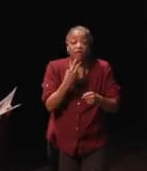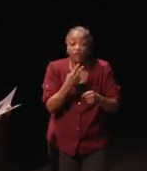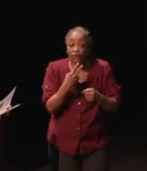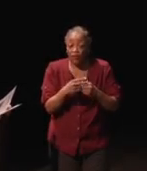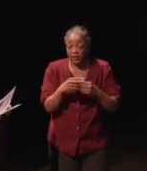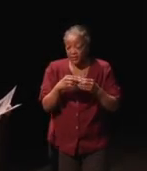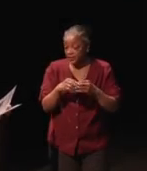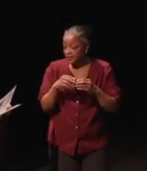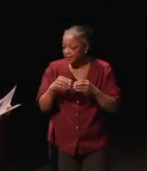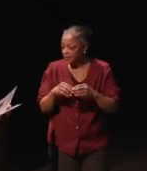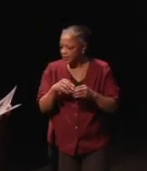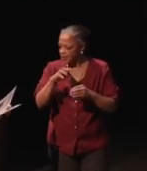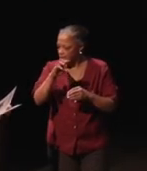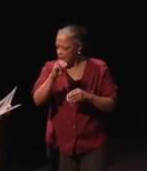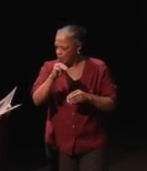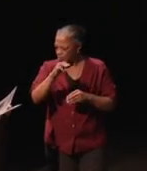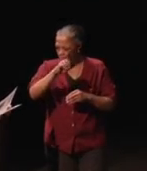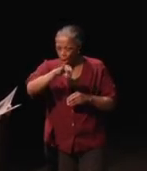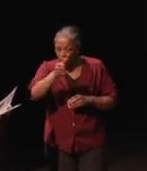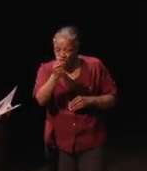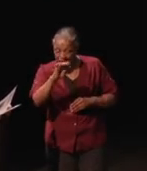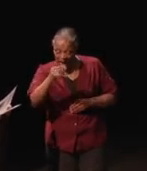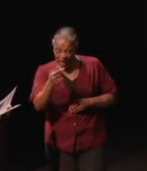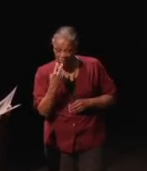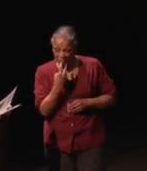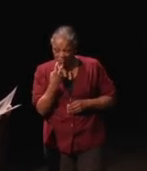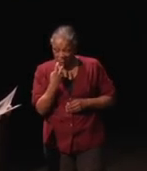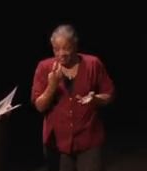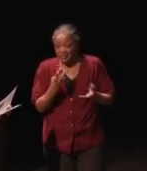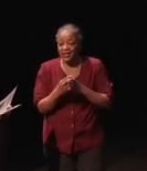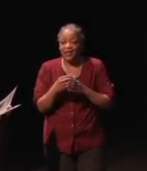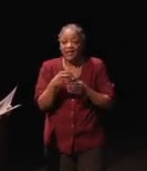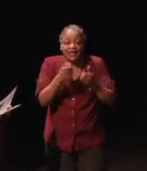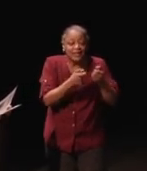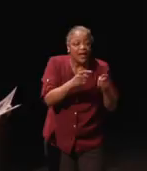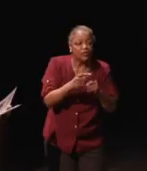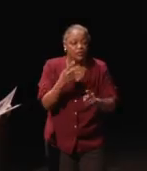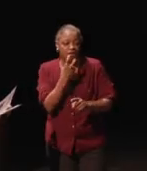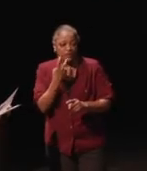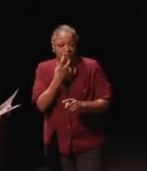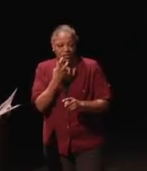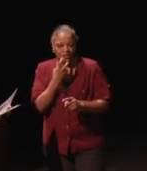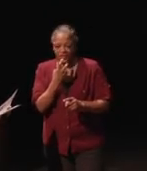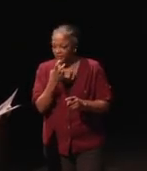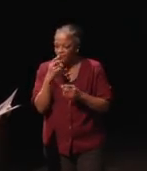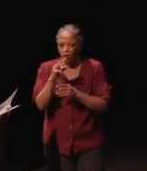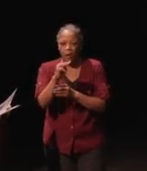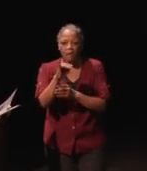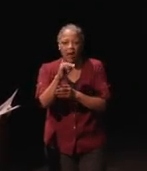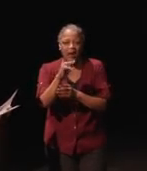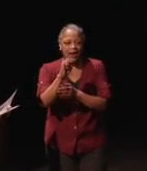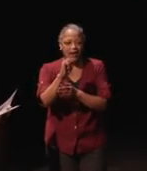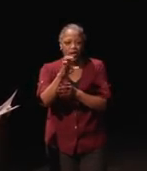moshing, am I pronouncing that right? Has added a text to speech feature for Minecraft. So I mean those are the kinds of things we like them,